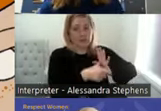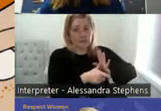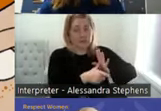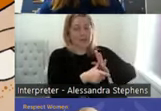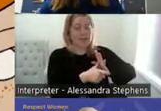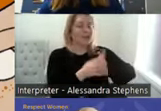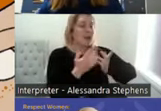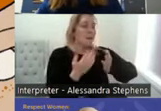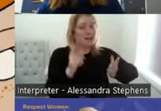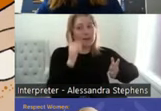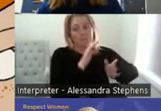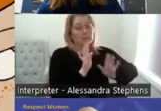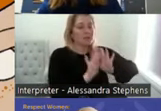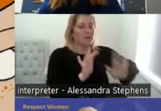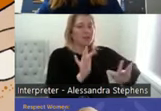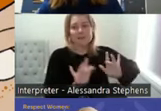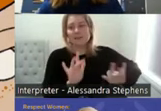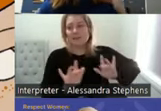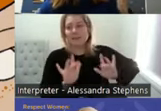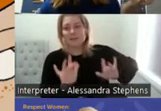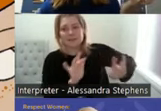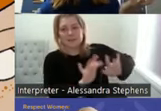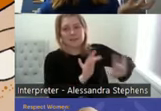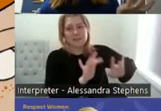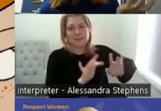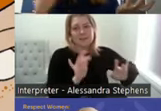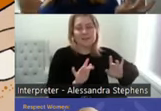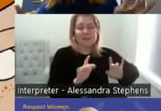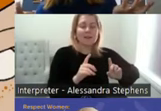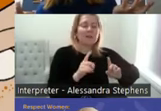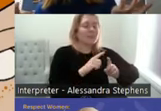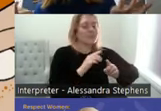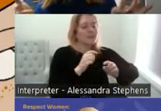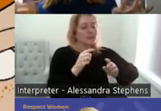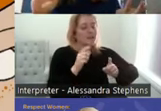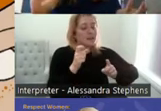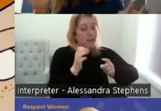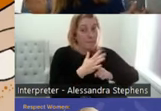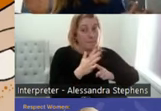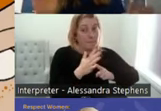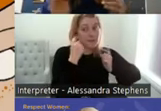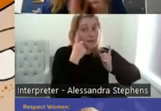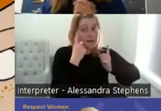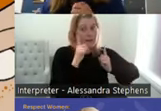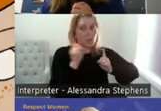So it's very hard to recognize what is safe touch and what is, you know, not safe touch